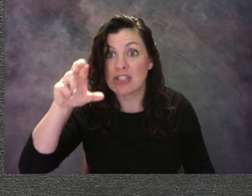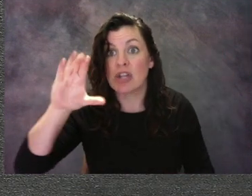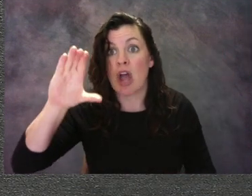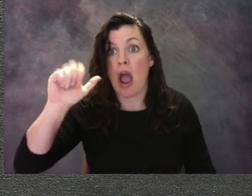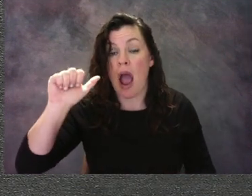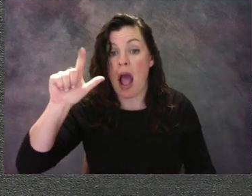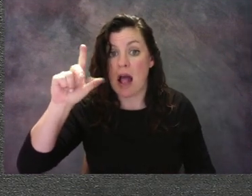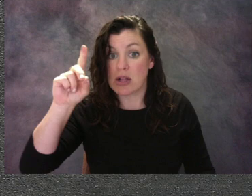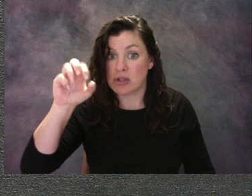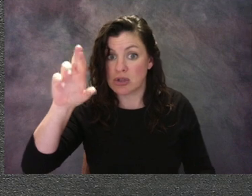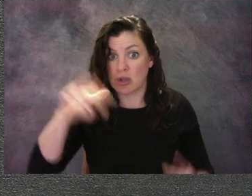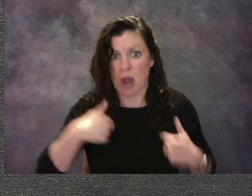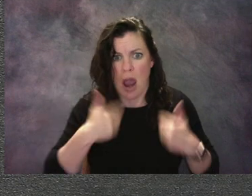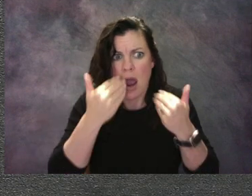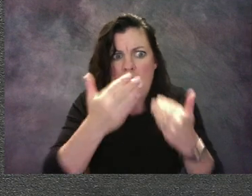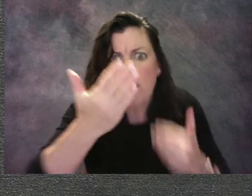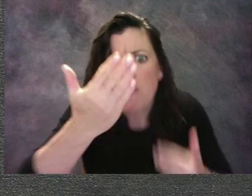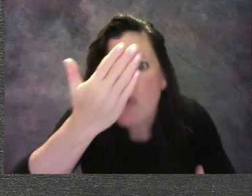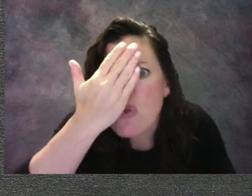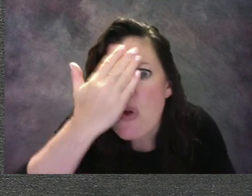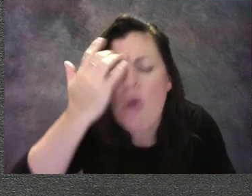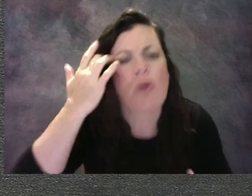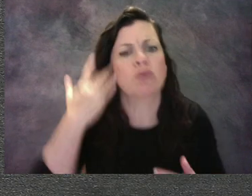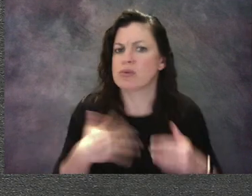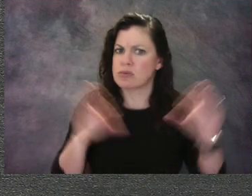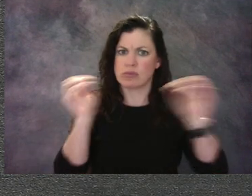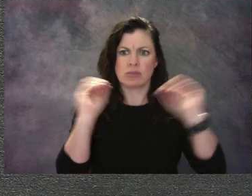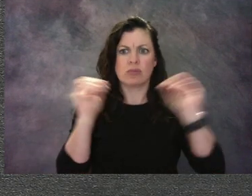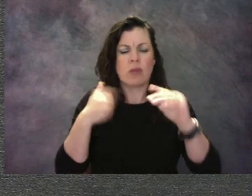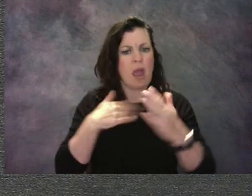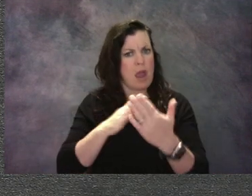I wanna stay about 18 inches away from the artwork